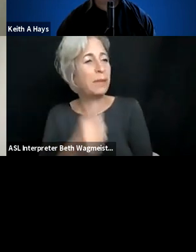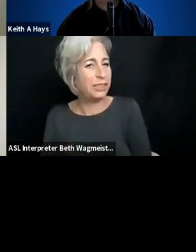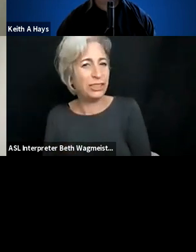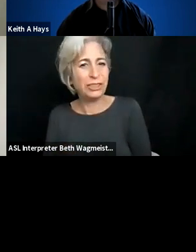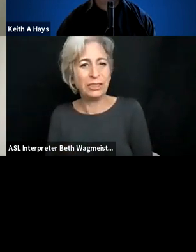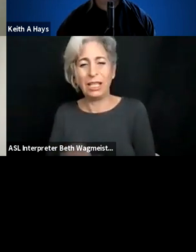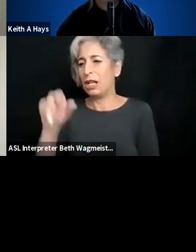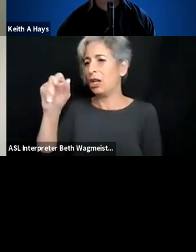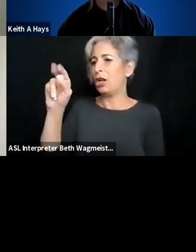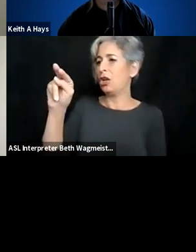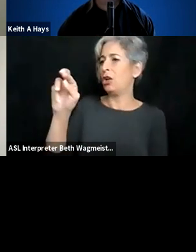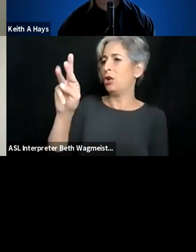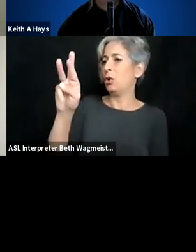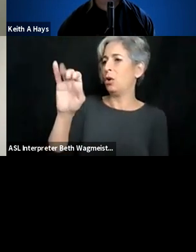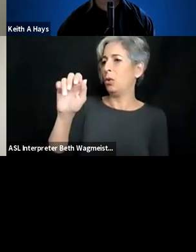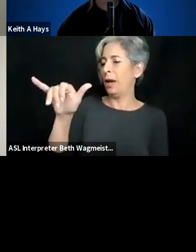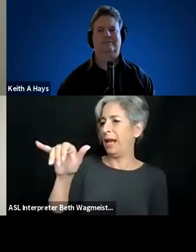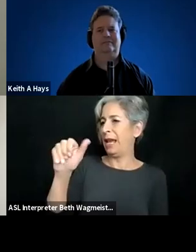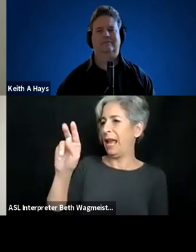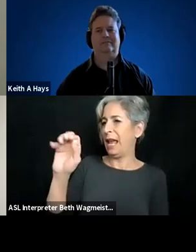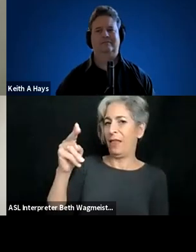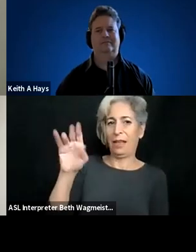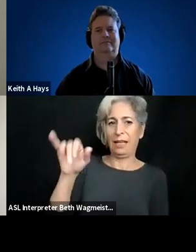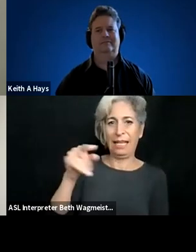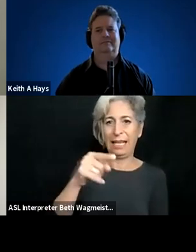Thank you